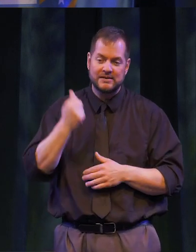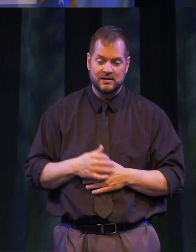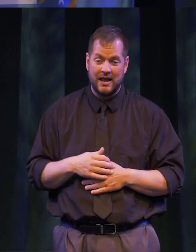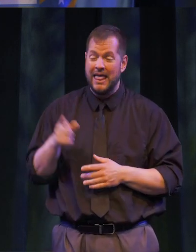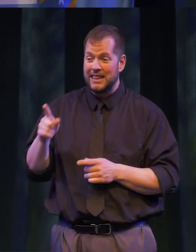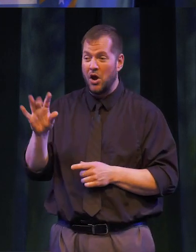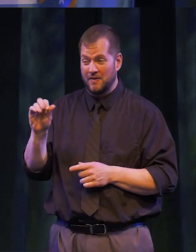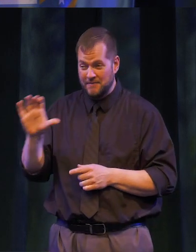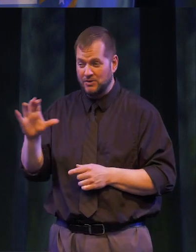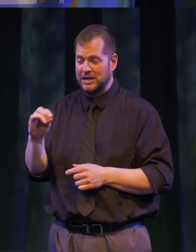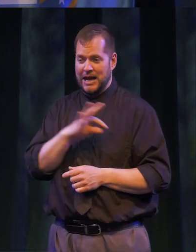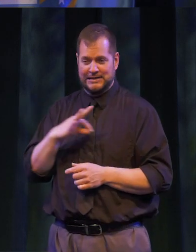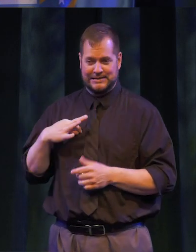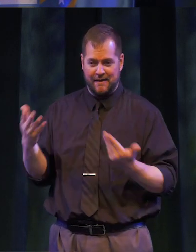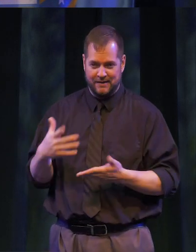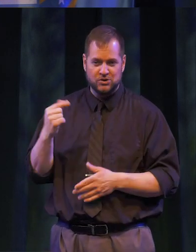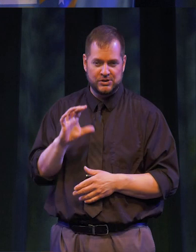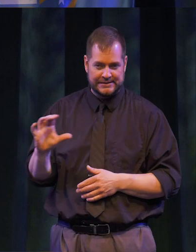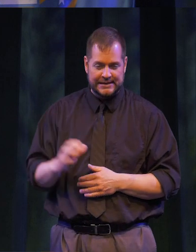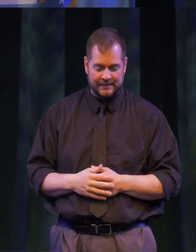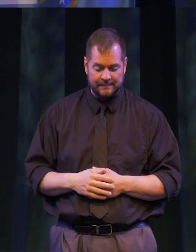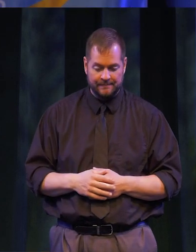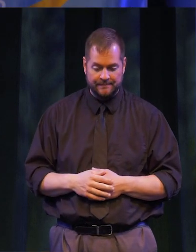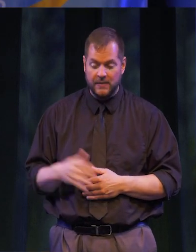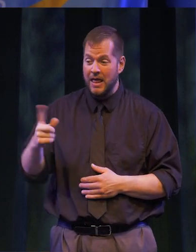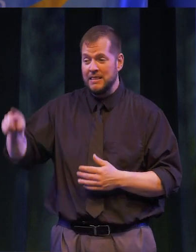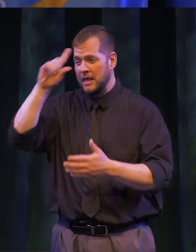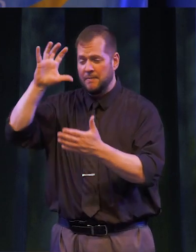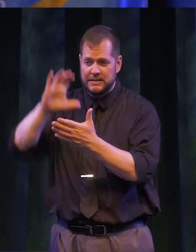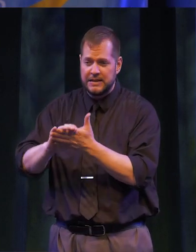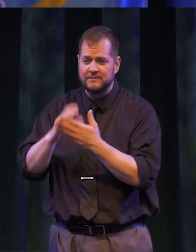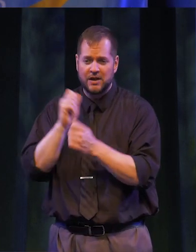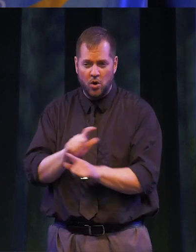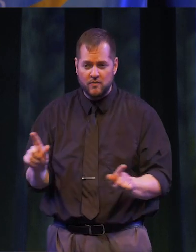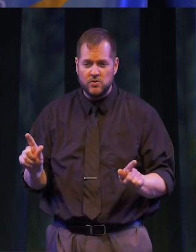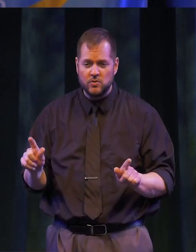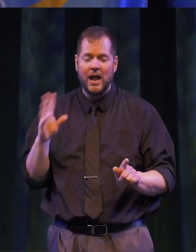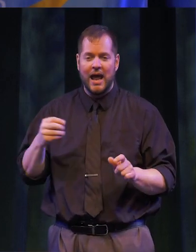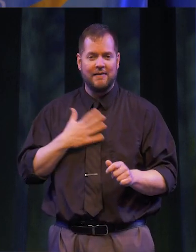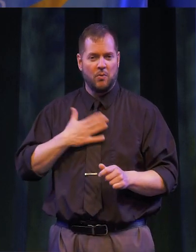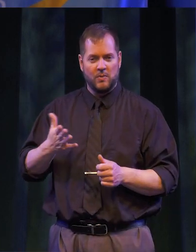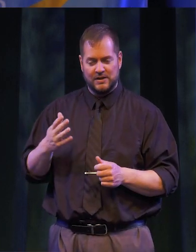ARE THE FACULTY AND STAFF OF GCC. THEY BELIEVED IN YOU AND WERE WILLING TO GIVE YOU THIER